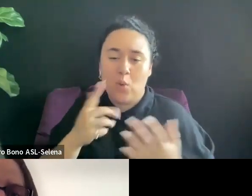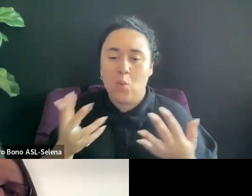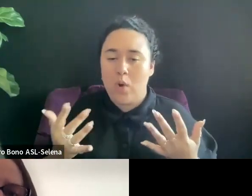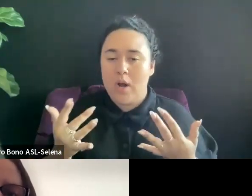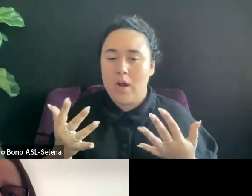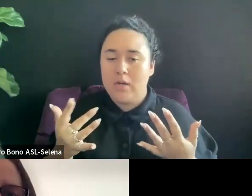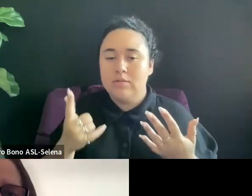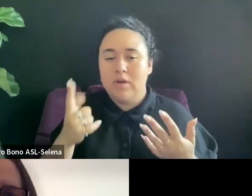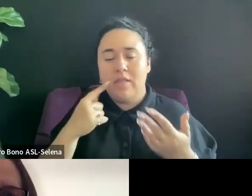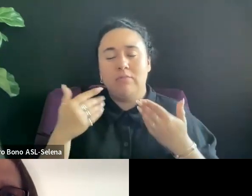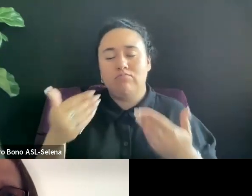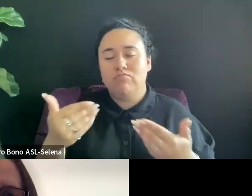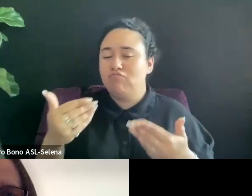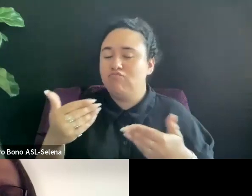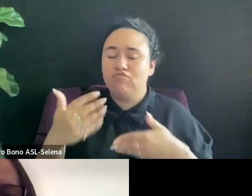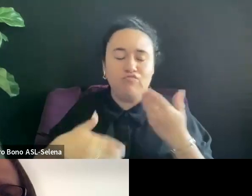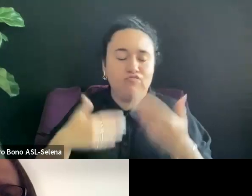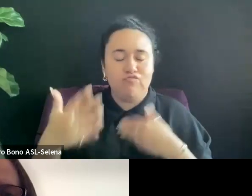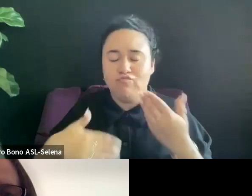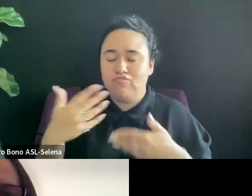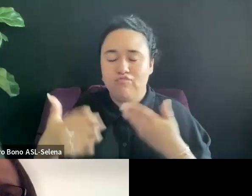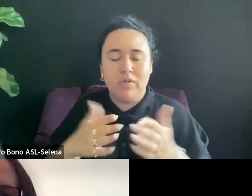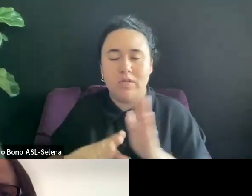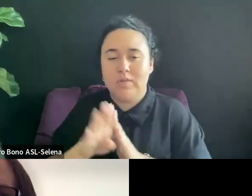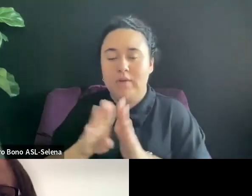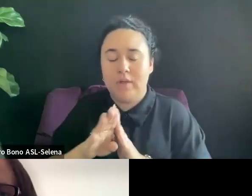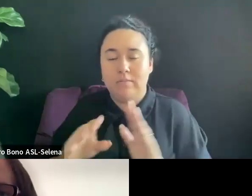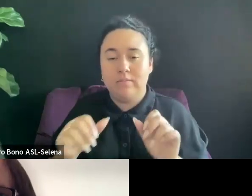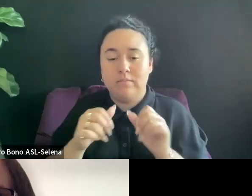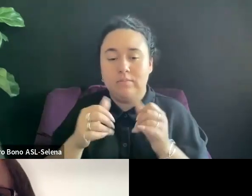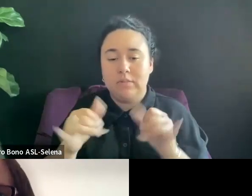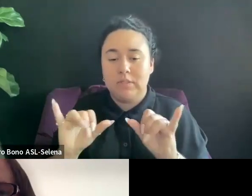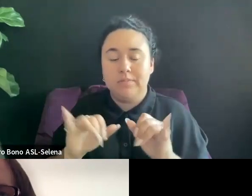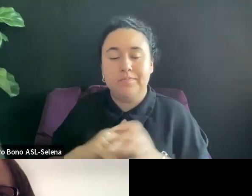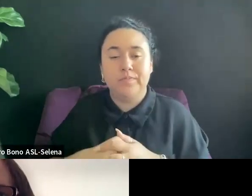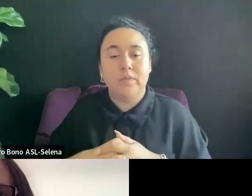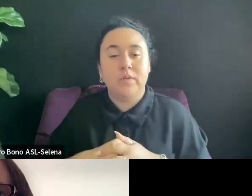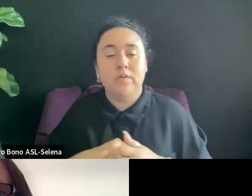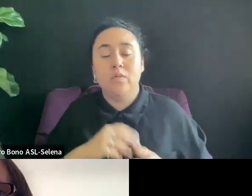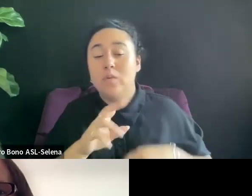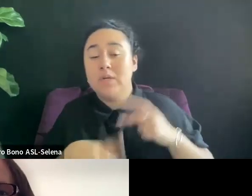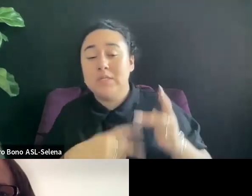AS FOR WHAT KIND OF DISTRIBUTOR TO FOCUS ON WHETHER IT'S LOCAL OR INTERNATIONAL.